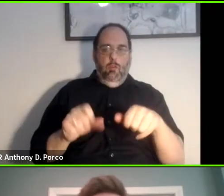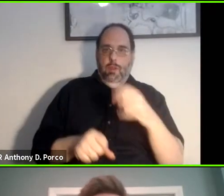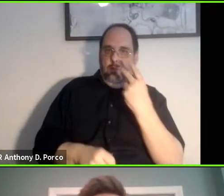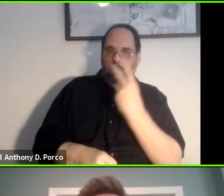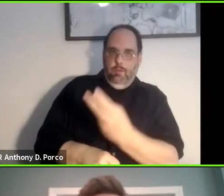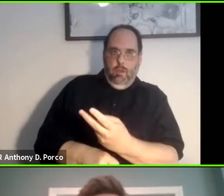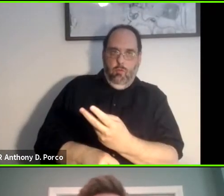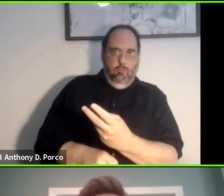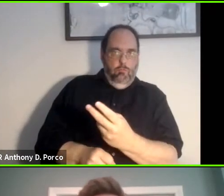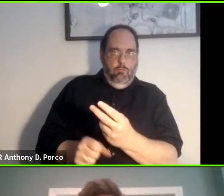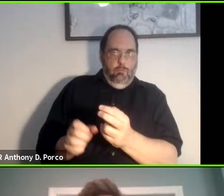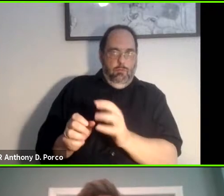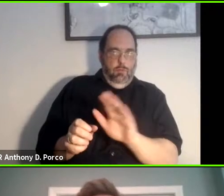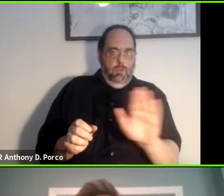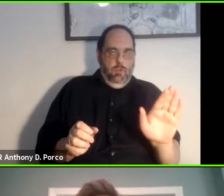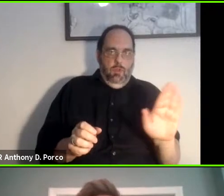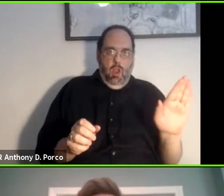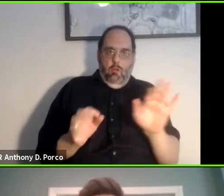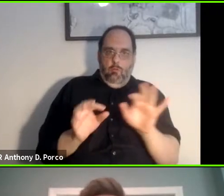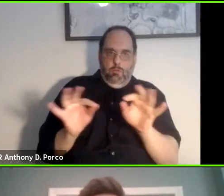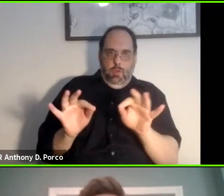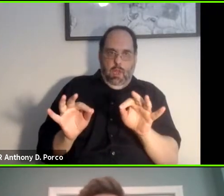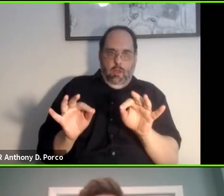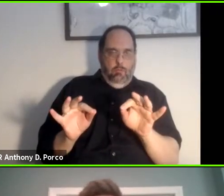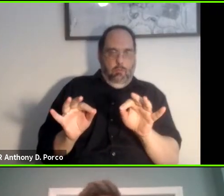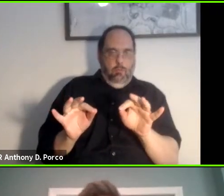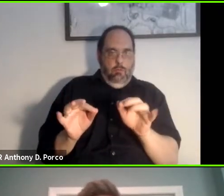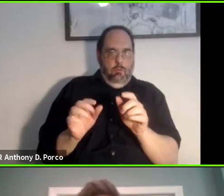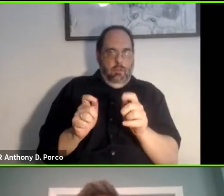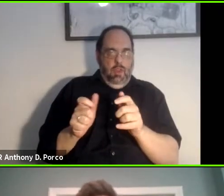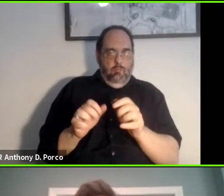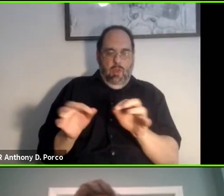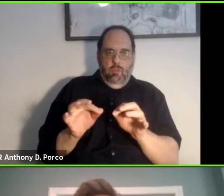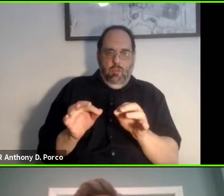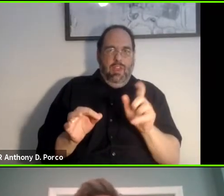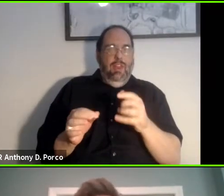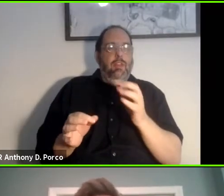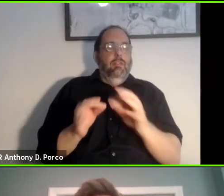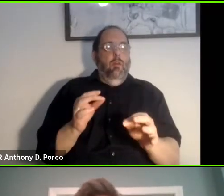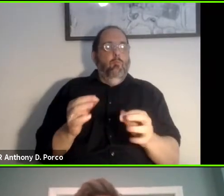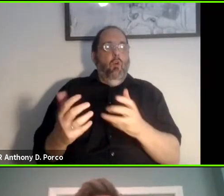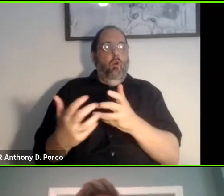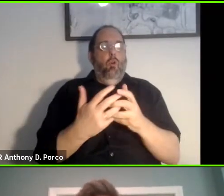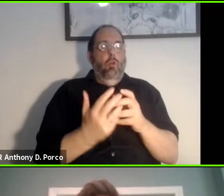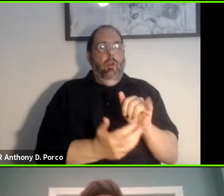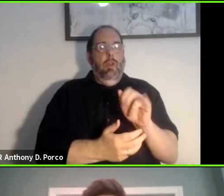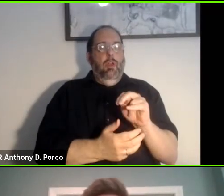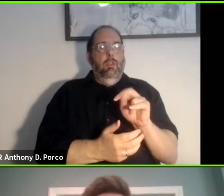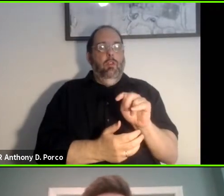messages are. They need a simple interface. You know, so a feature phone might be more suitable